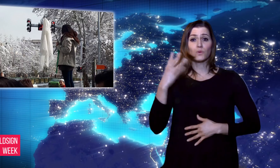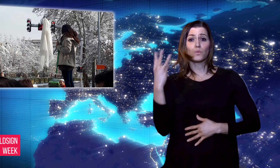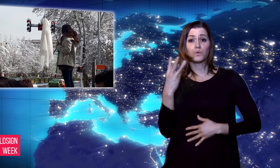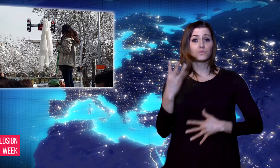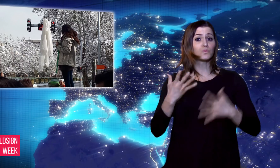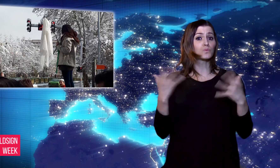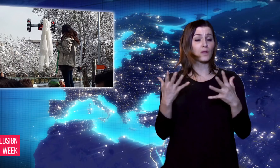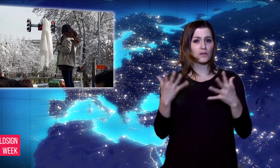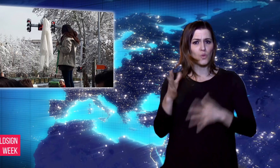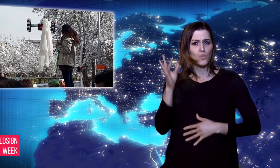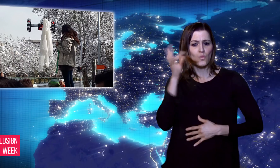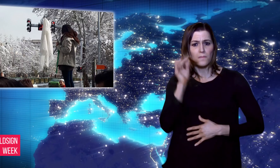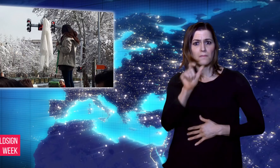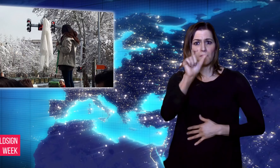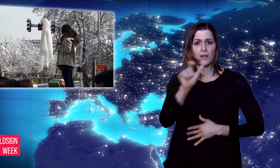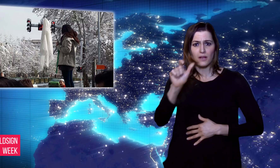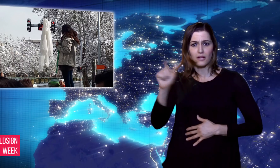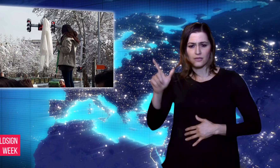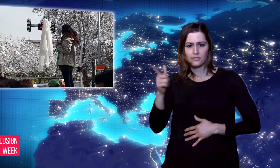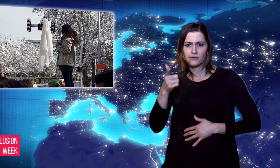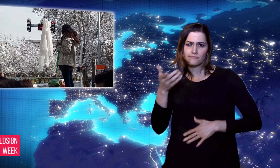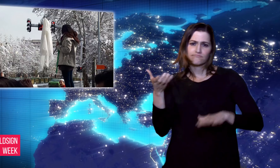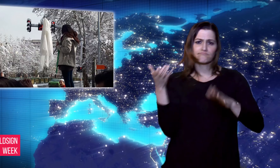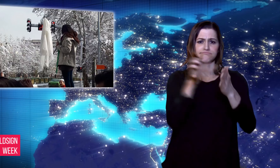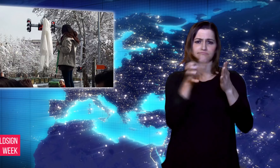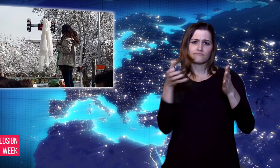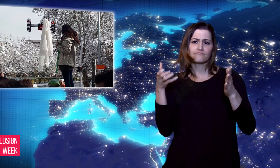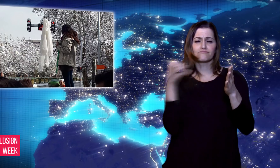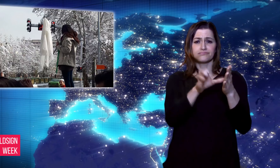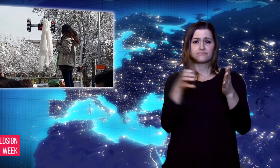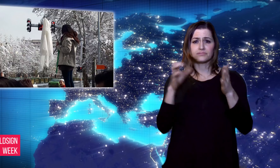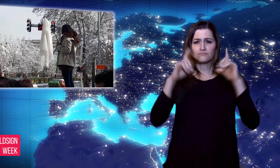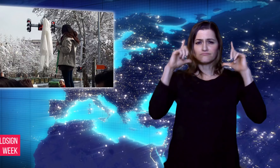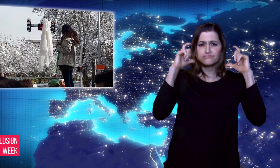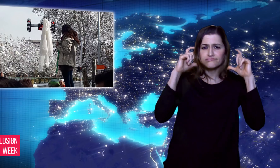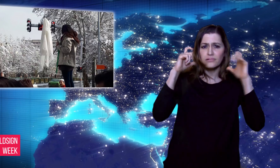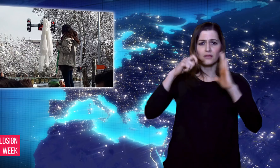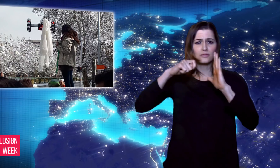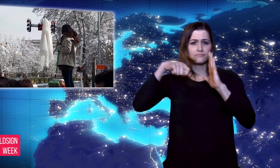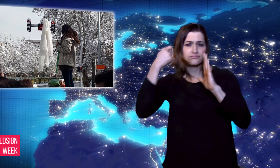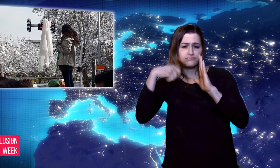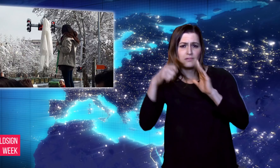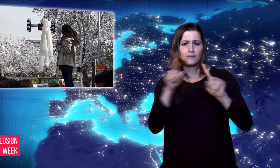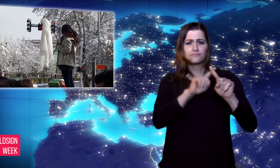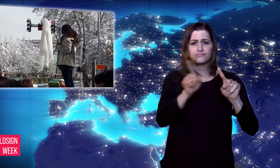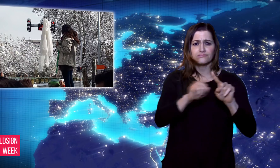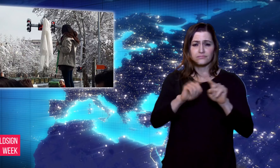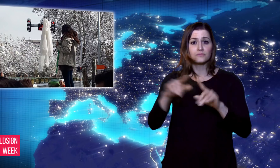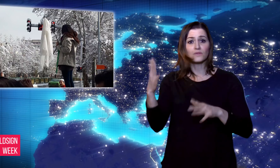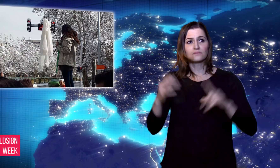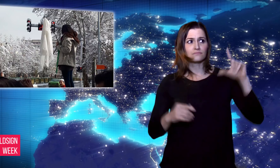photos and videos of themselves